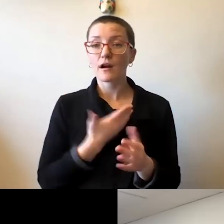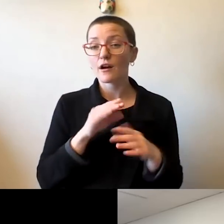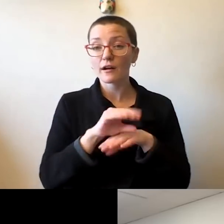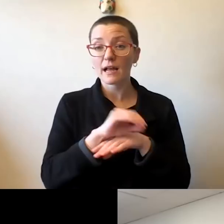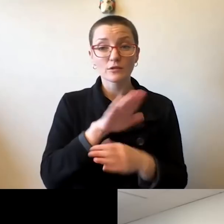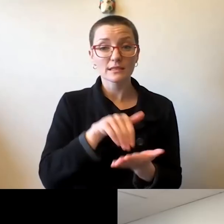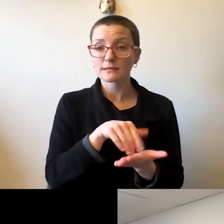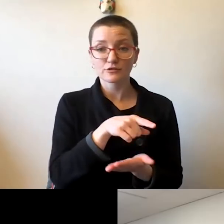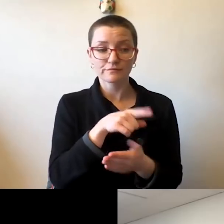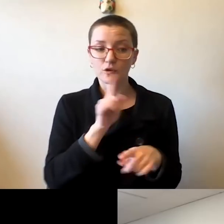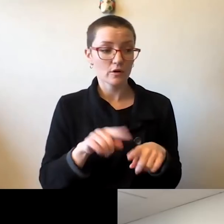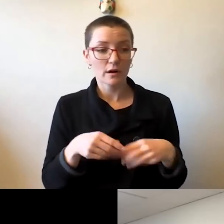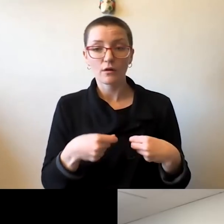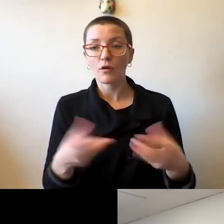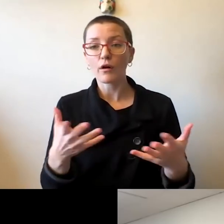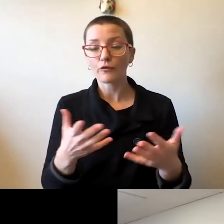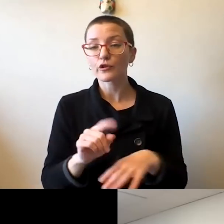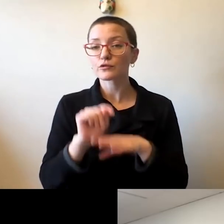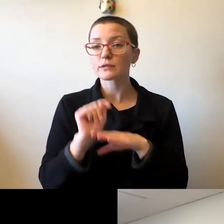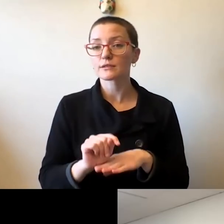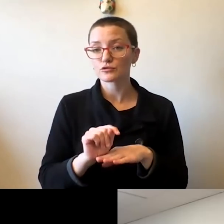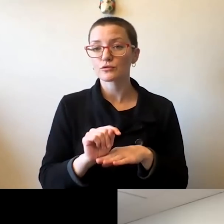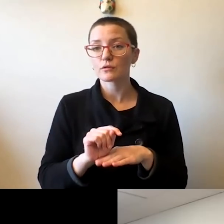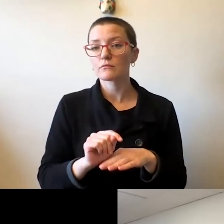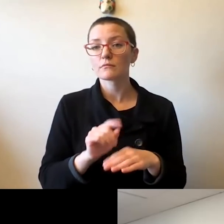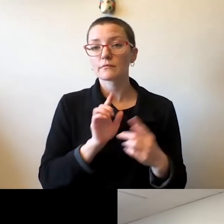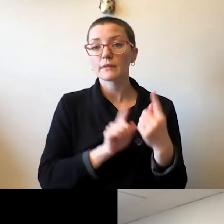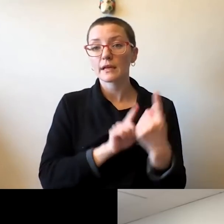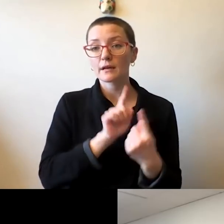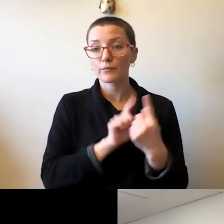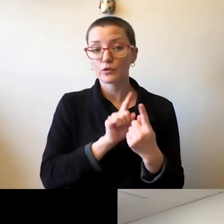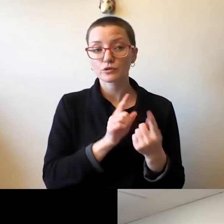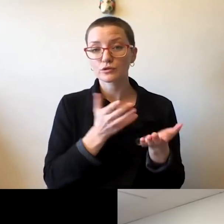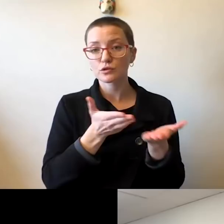to offer traditional in-person services, even though we had added additional counselors.